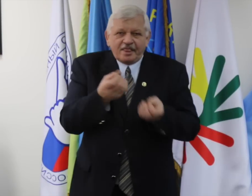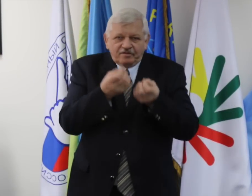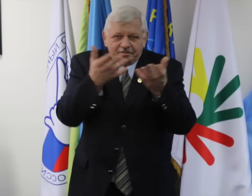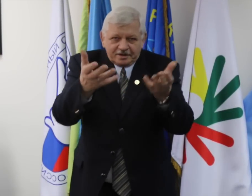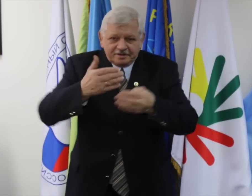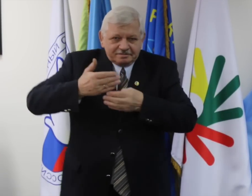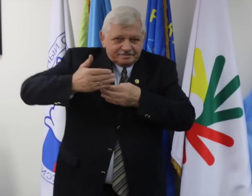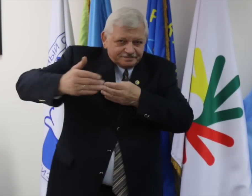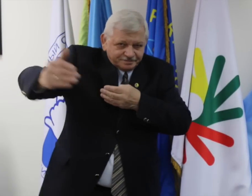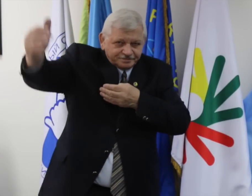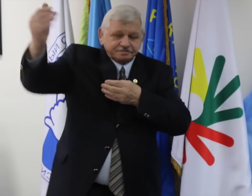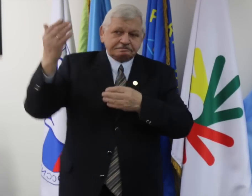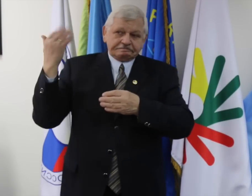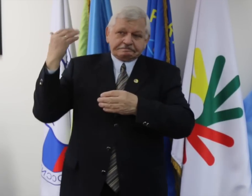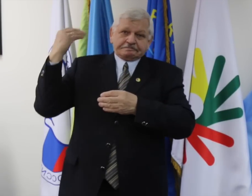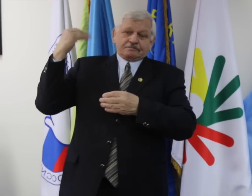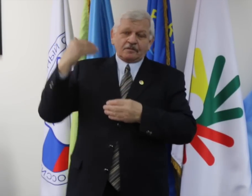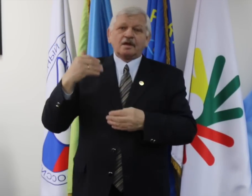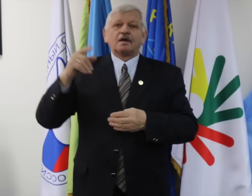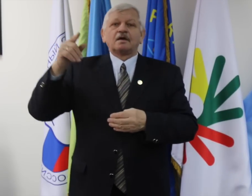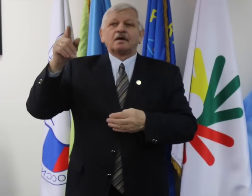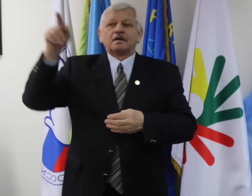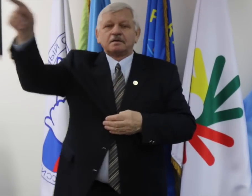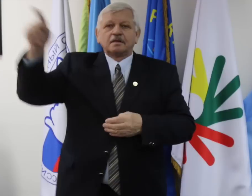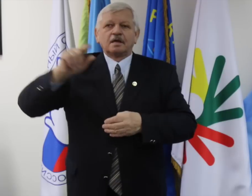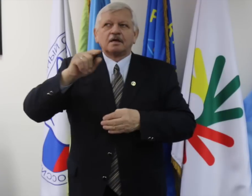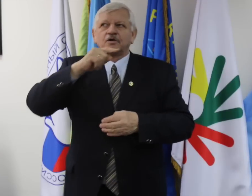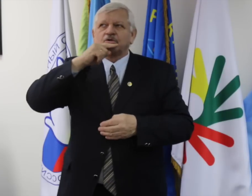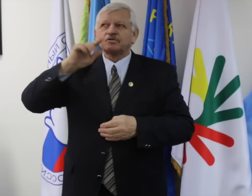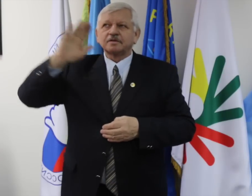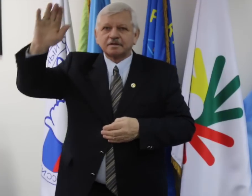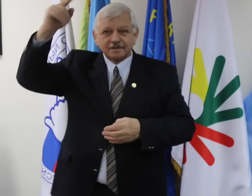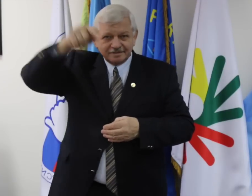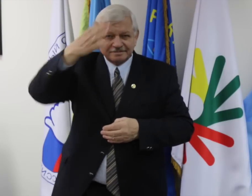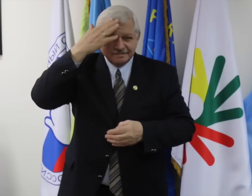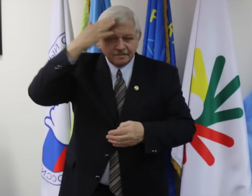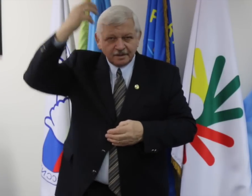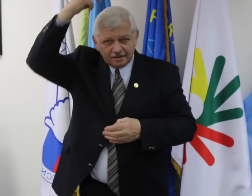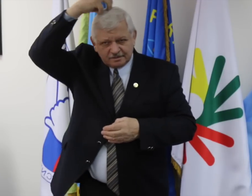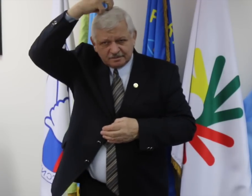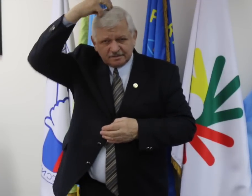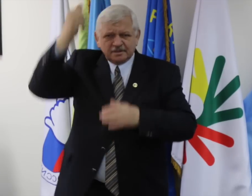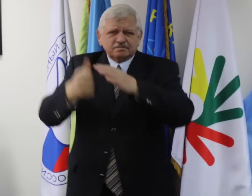I also wanted to share with you - as you know, in Russia, the current President